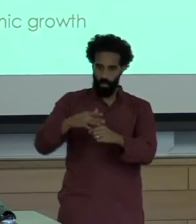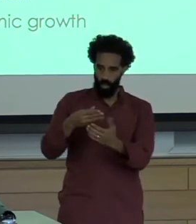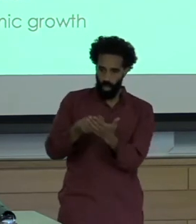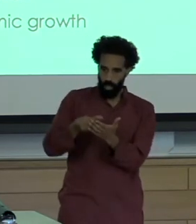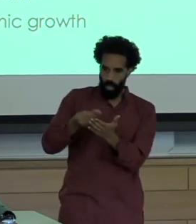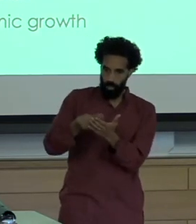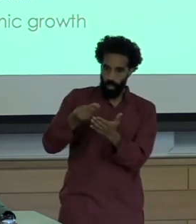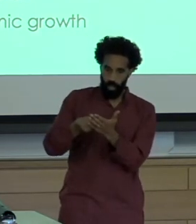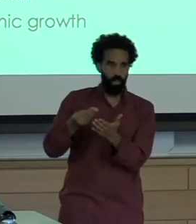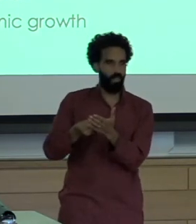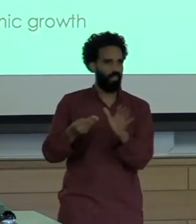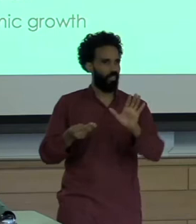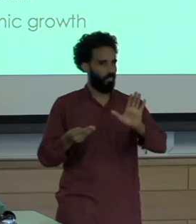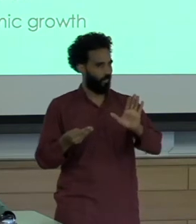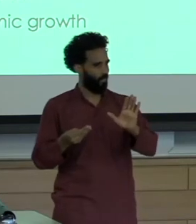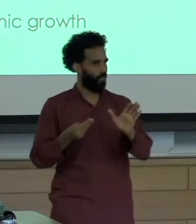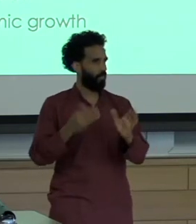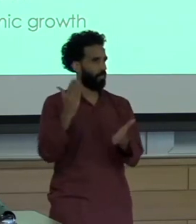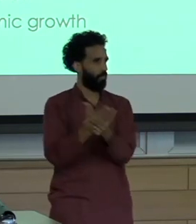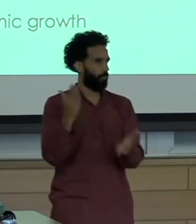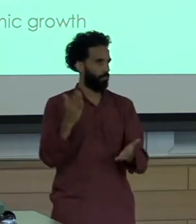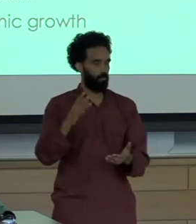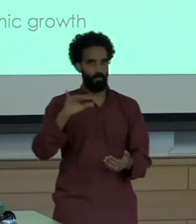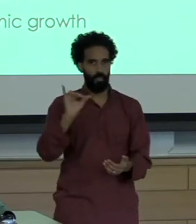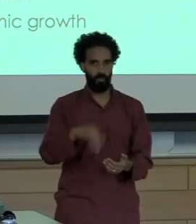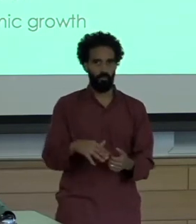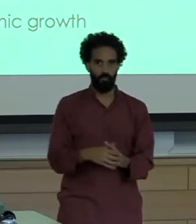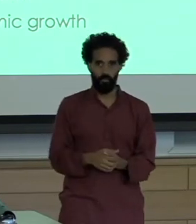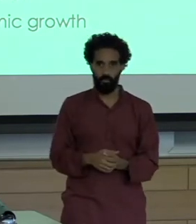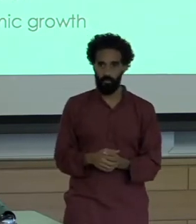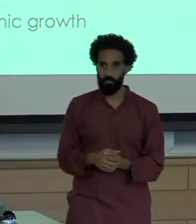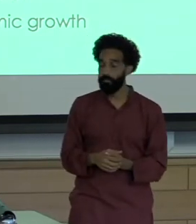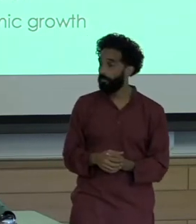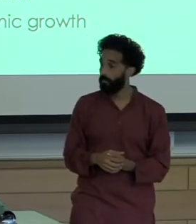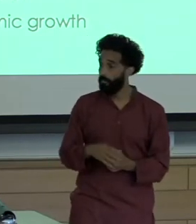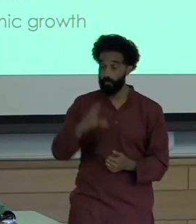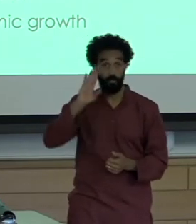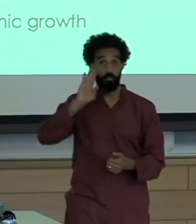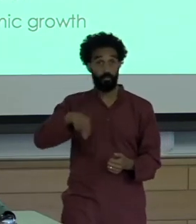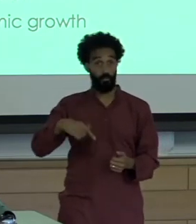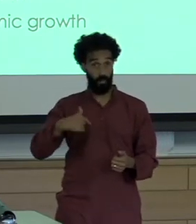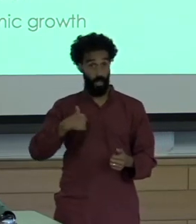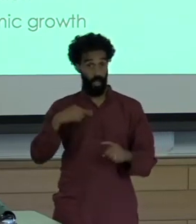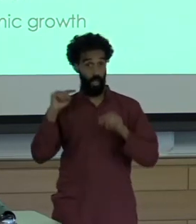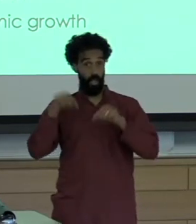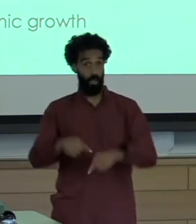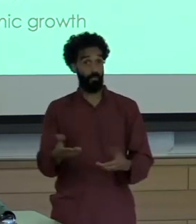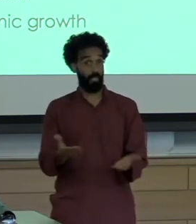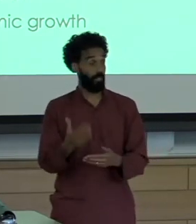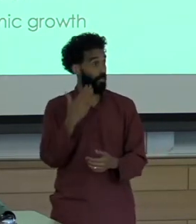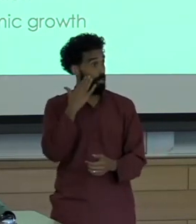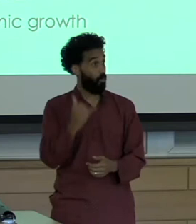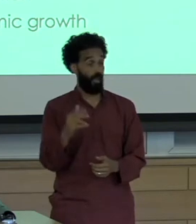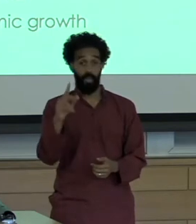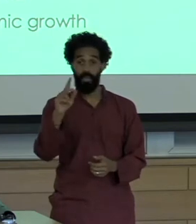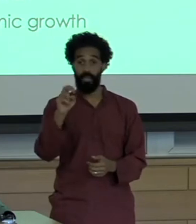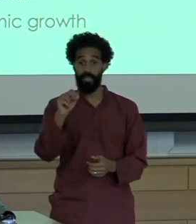If I agreed to be here today it is because Kendall and Sunshine are very persuasive but also